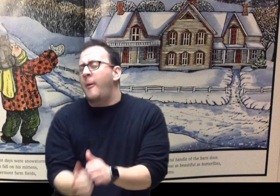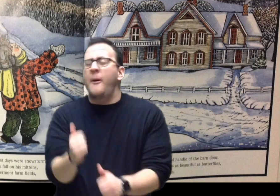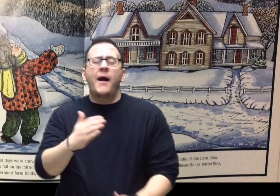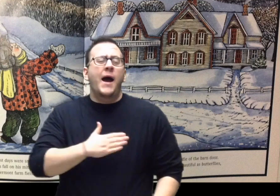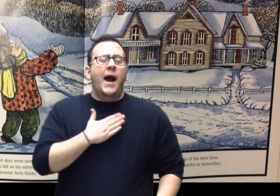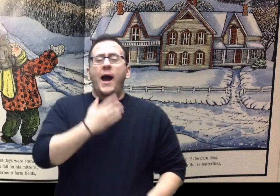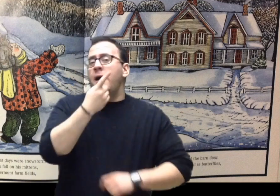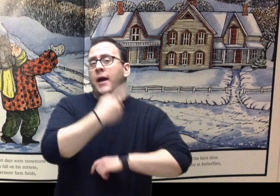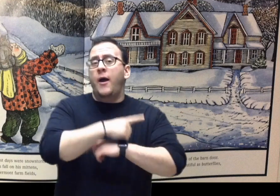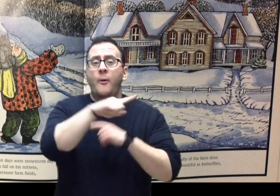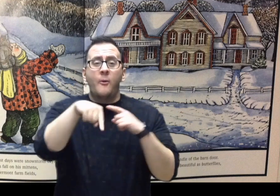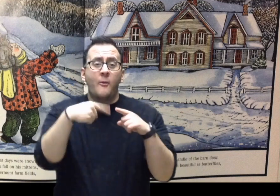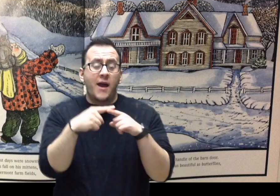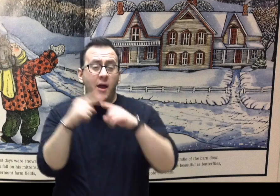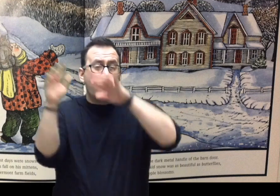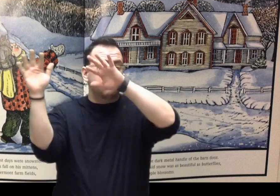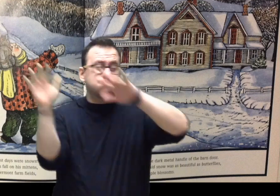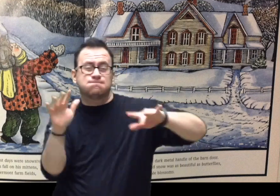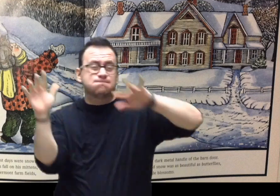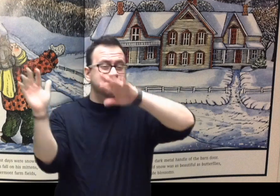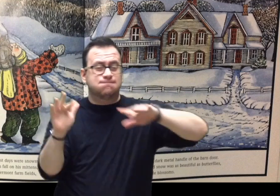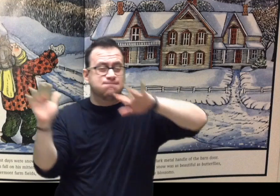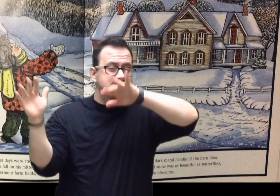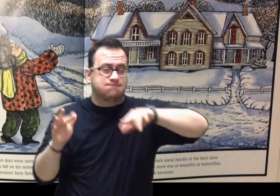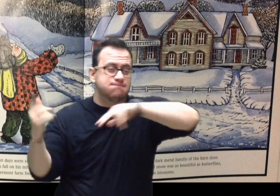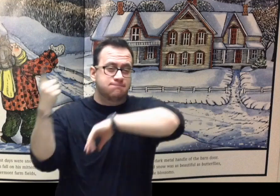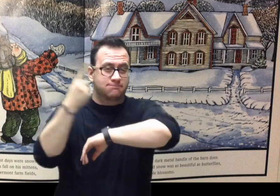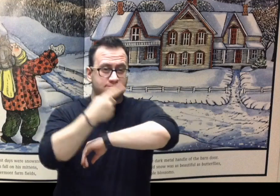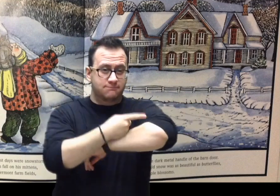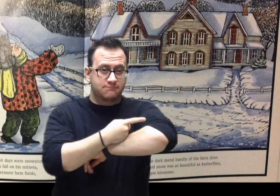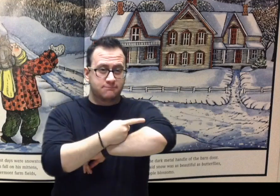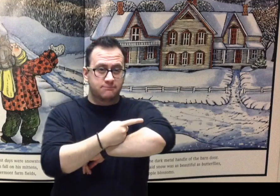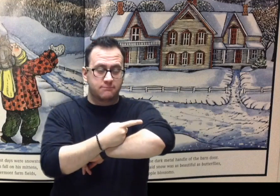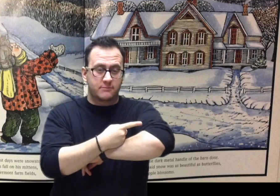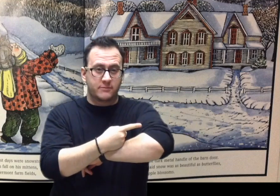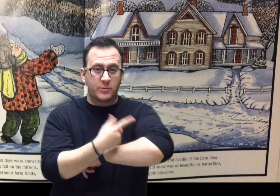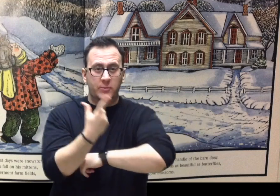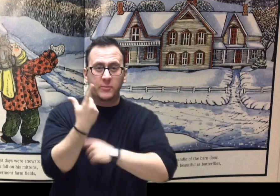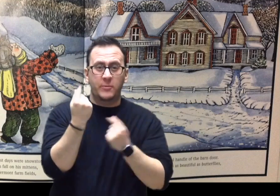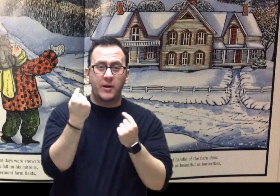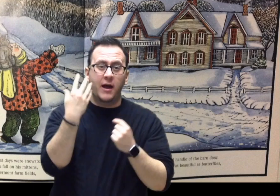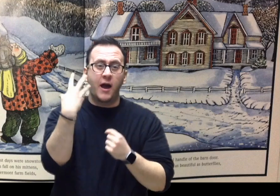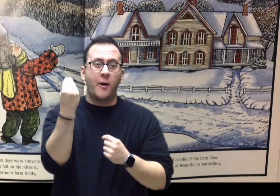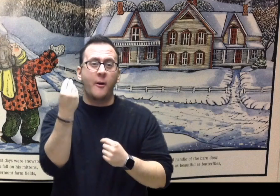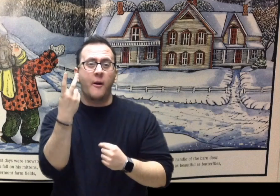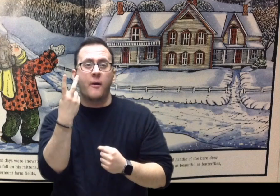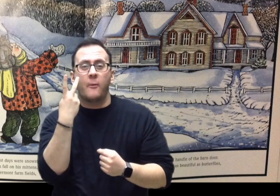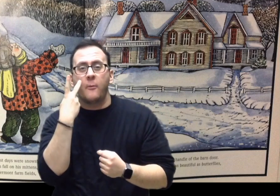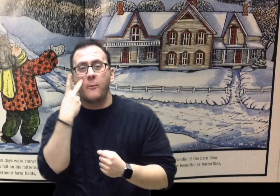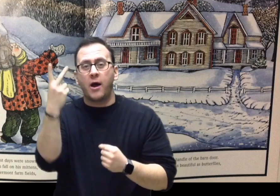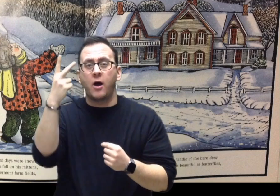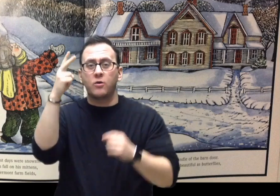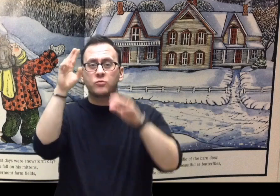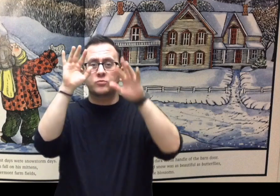Central Story: Willie Bentley’s happiest days were snowstorm days. He watched snowflakes fall on his mittens,